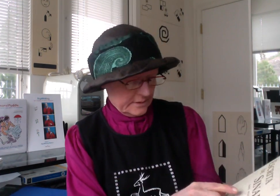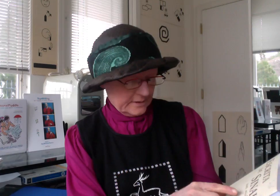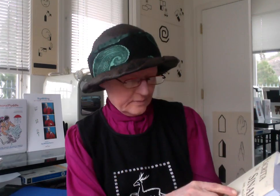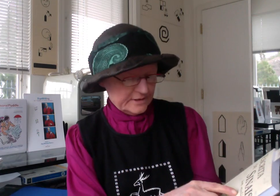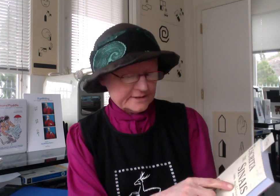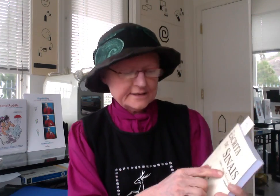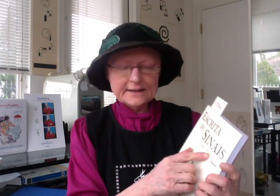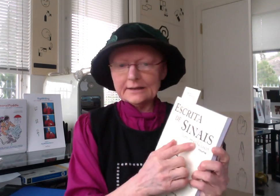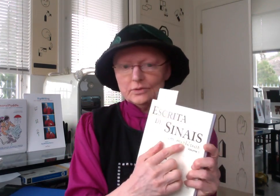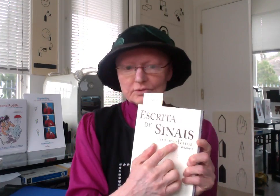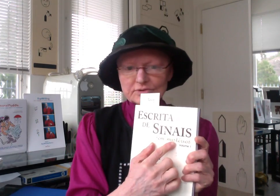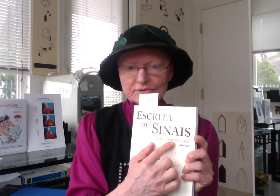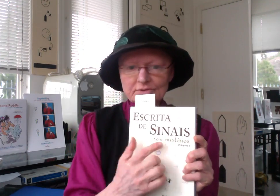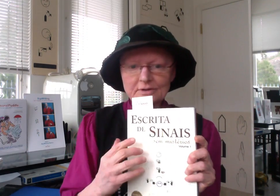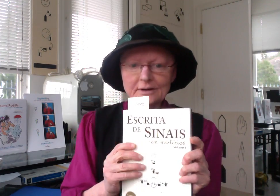sem mistérios and